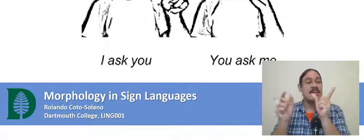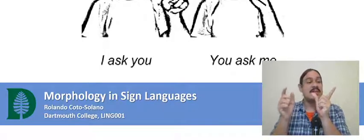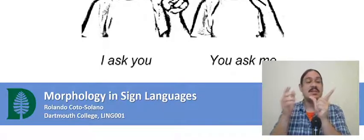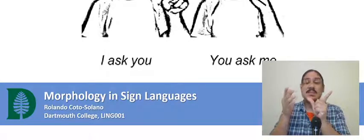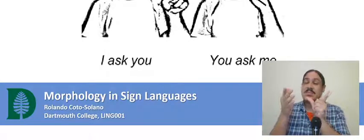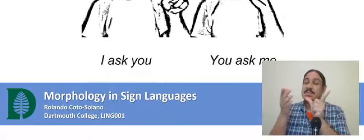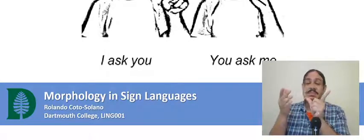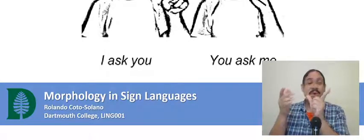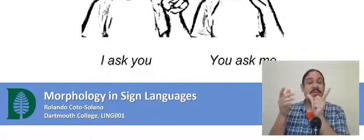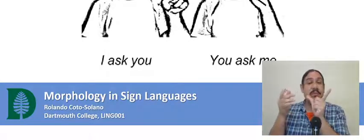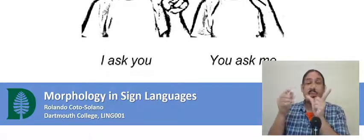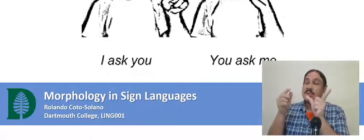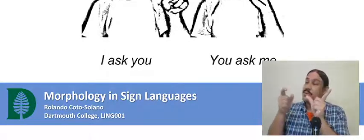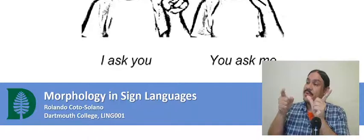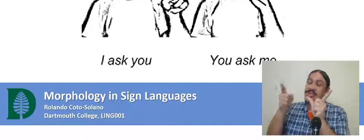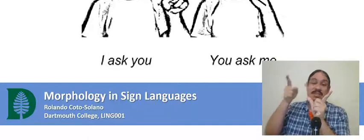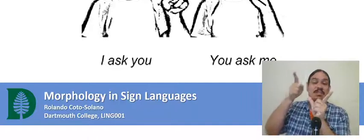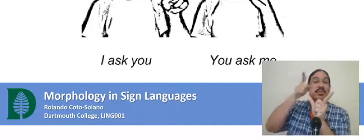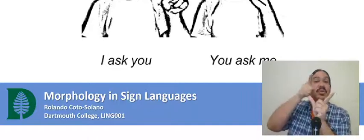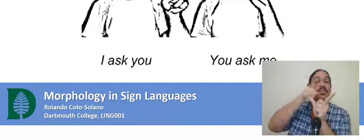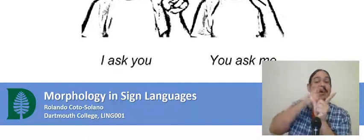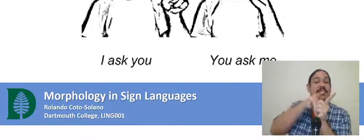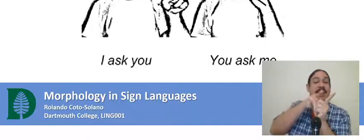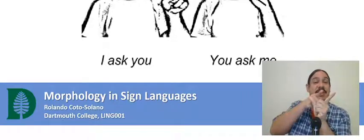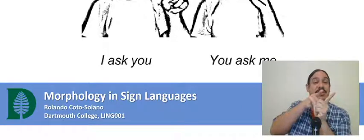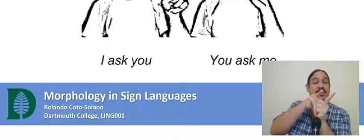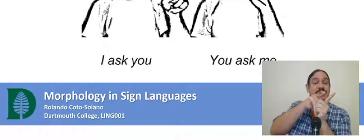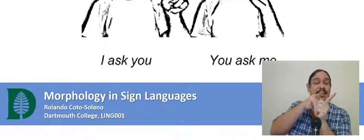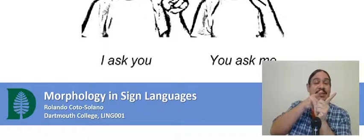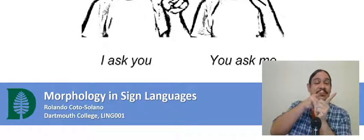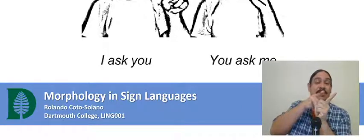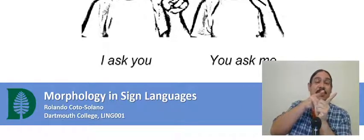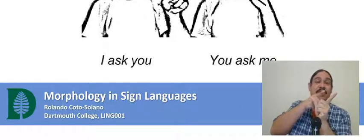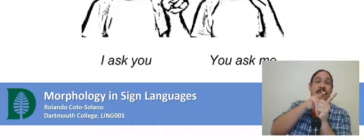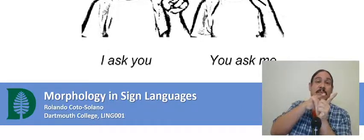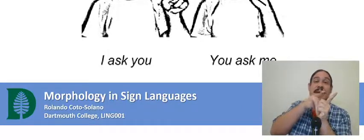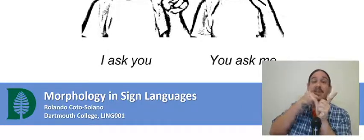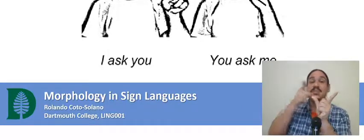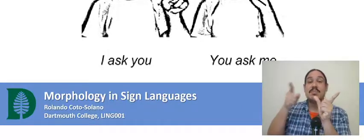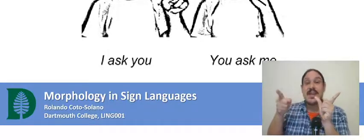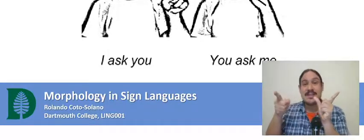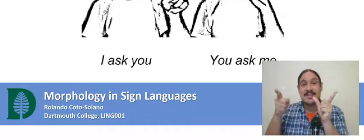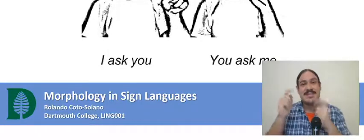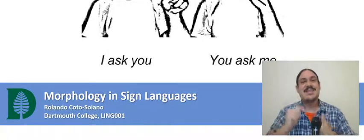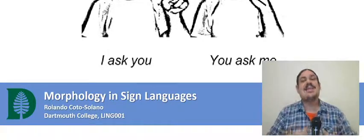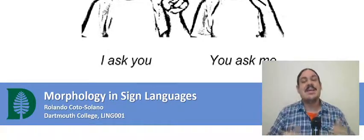the concepts of morphology apply to sign languages sign languages are very rich